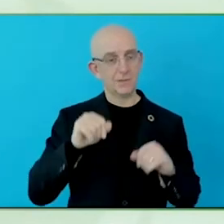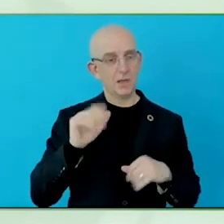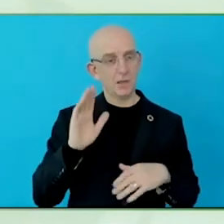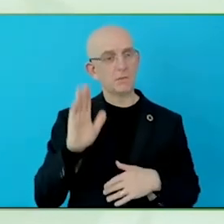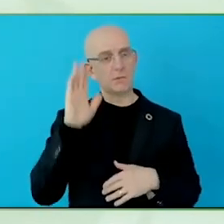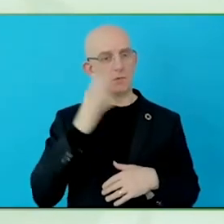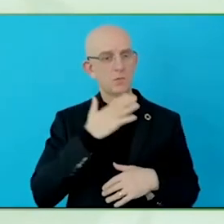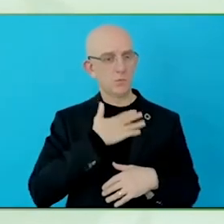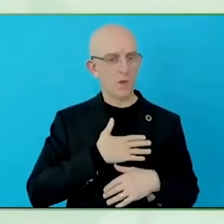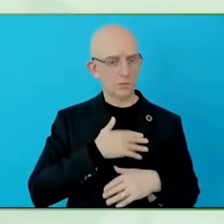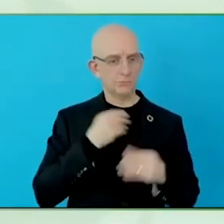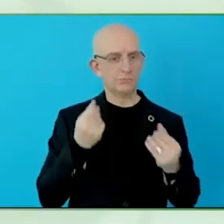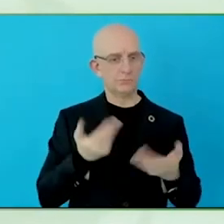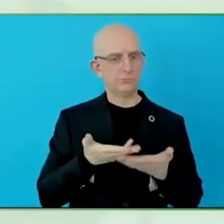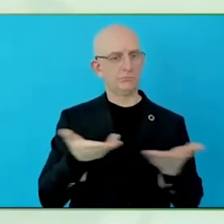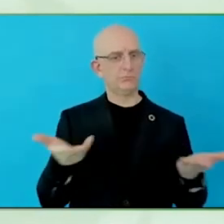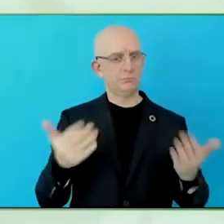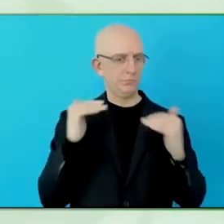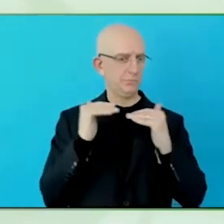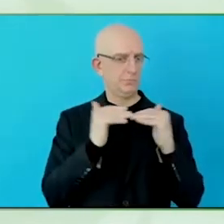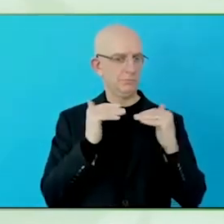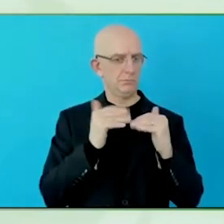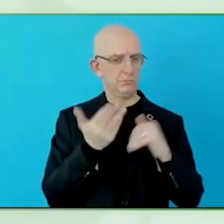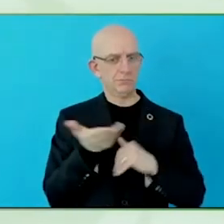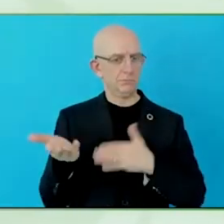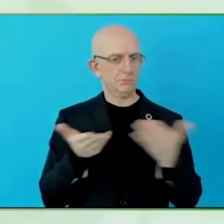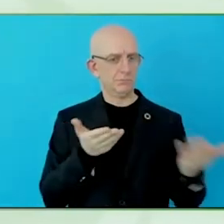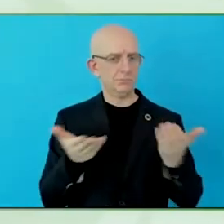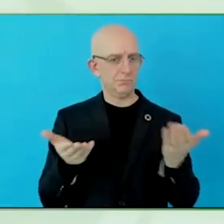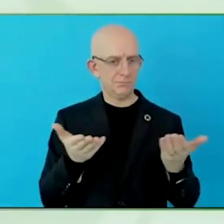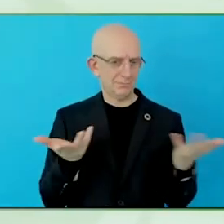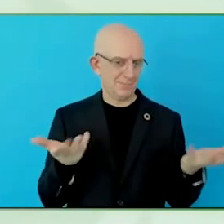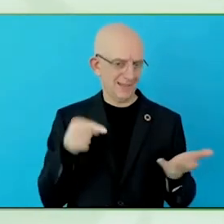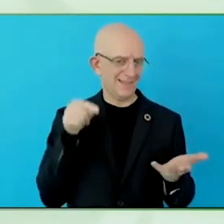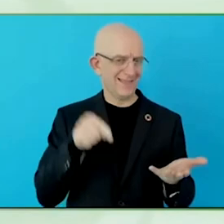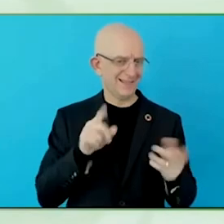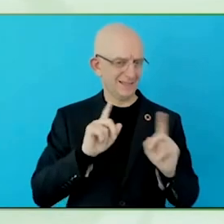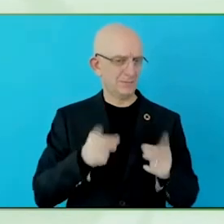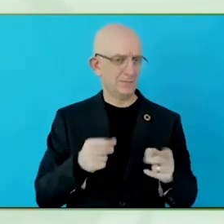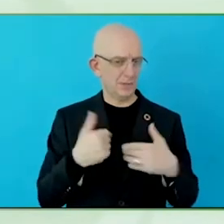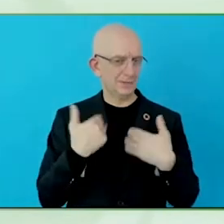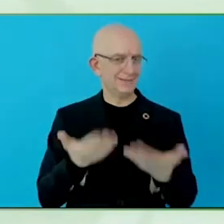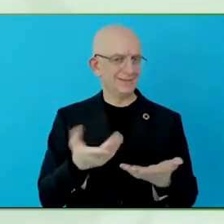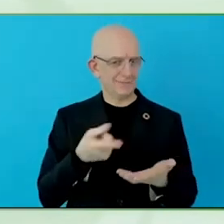end-to-end and upselling, then we have to make sure that the products we want to sell